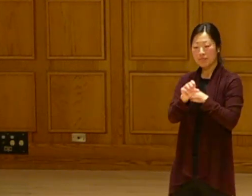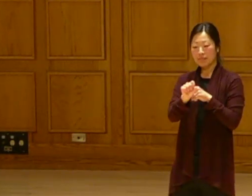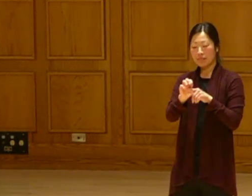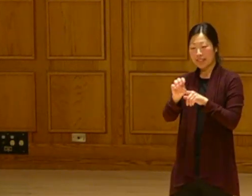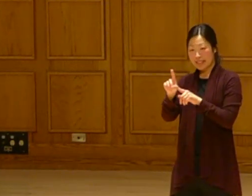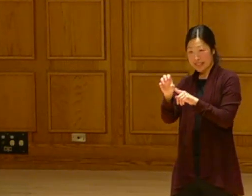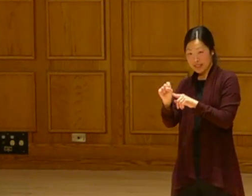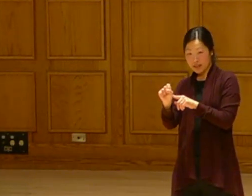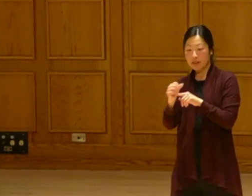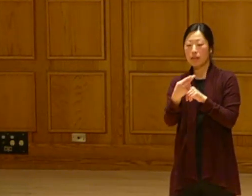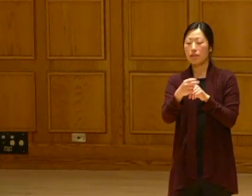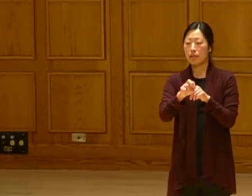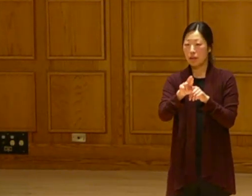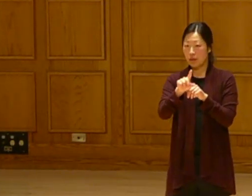So those are heirloom, open pollinated variety of seeds.